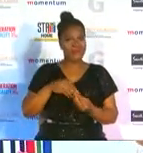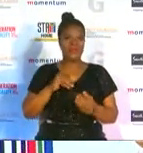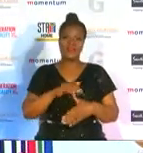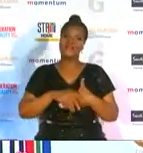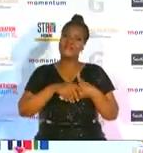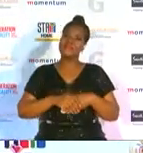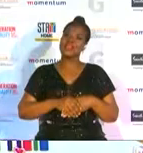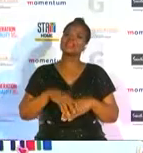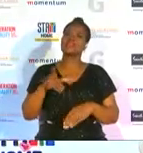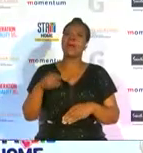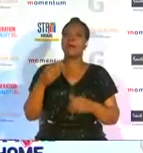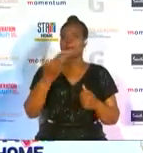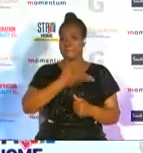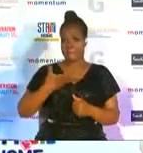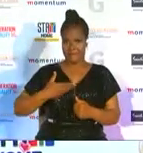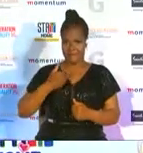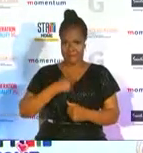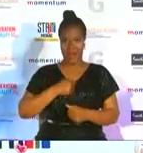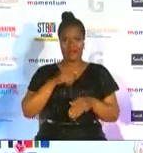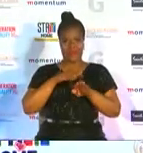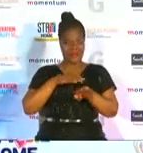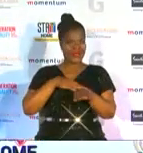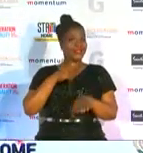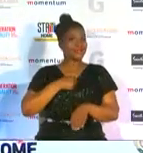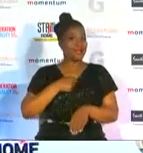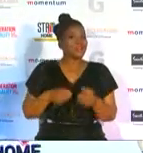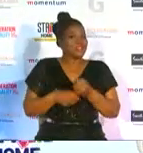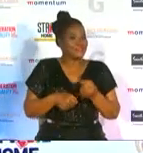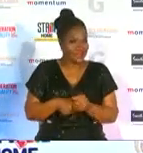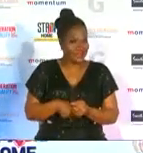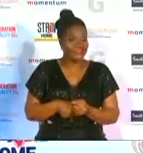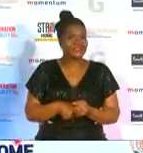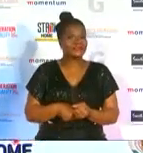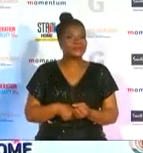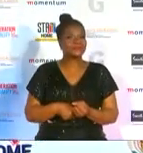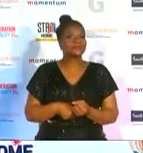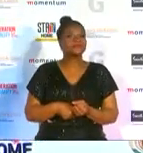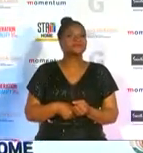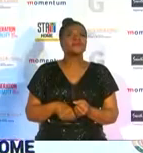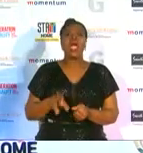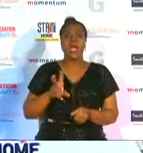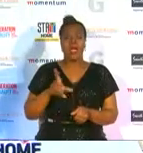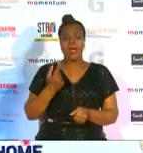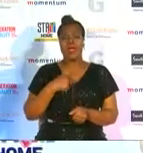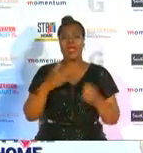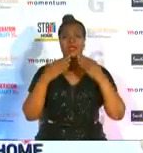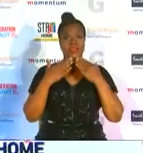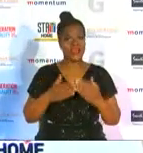siblings for my for the big support that they have given to me i would like to thank tiana south africa